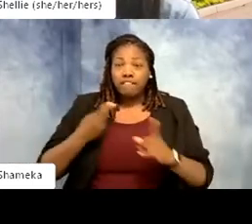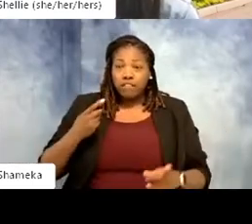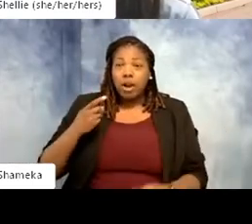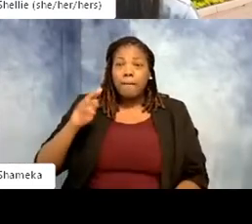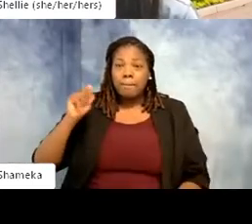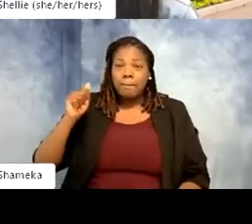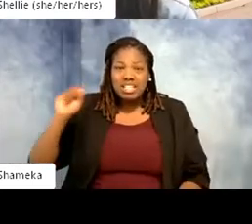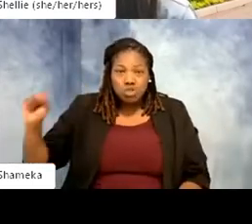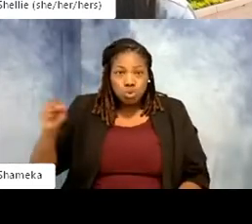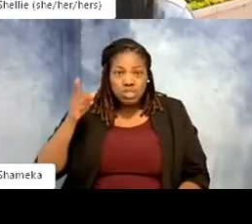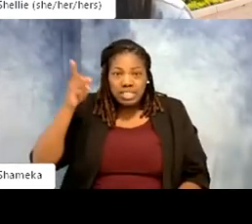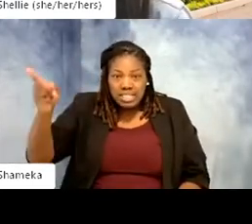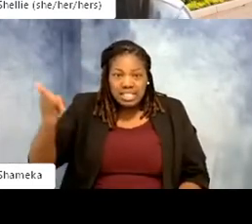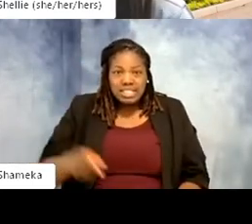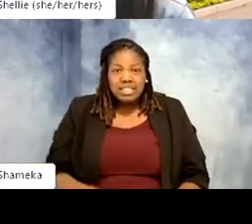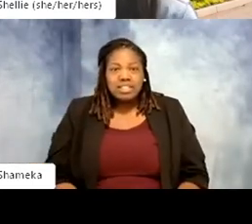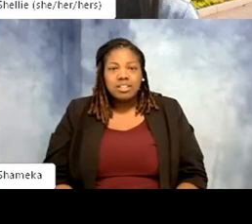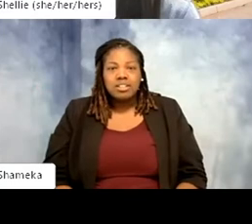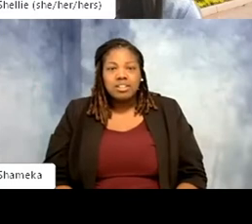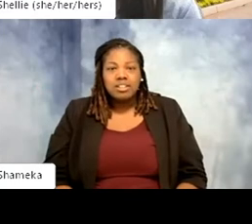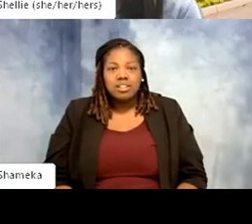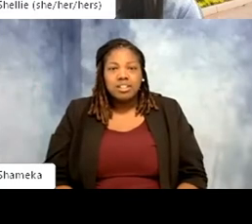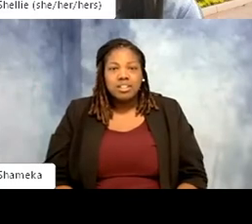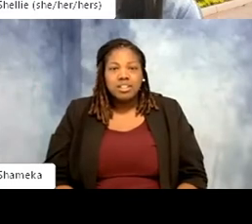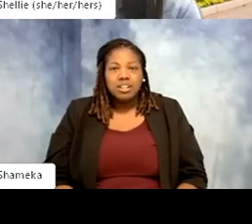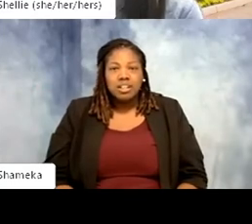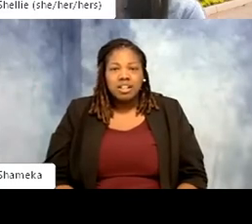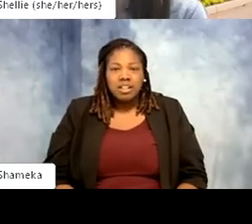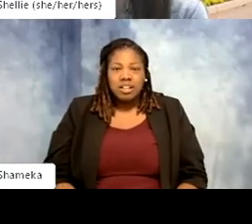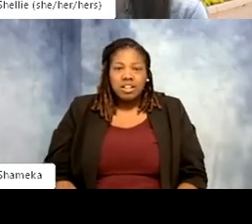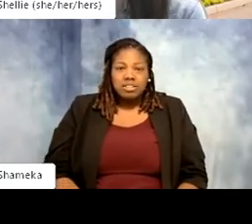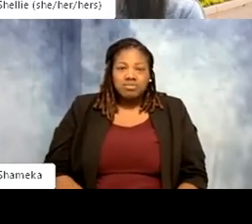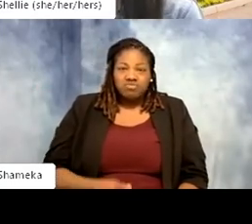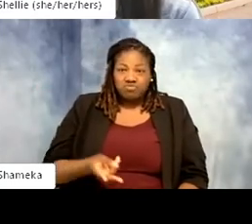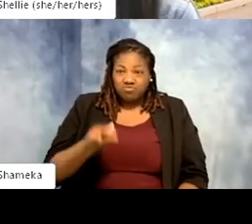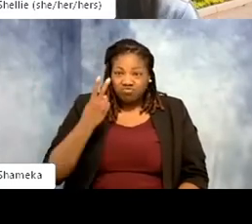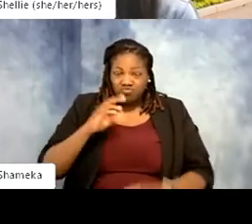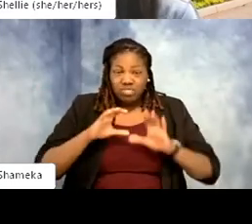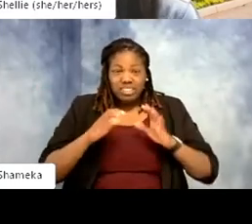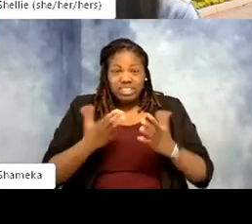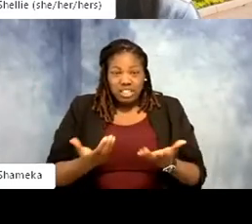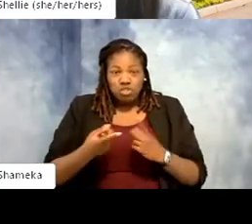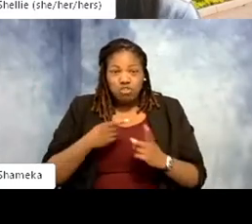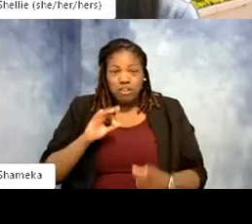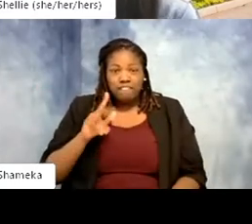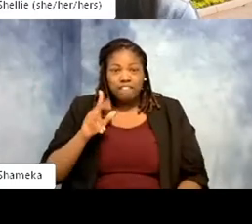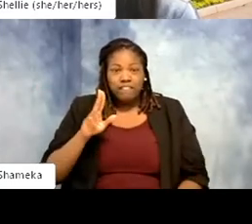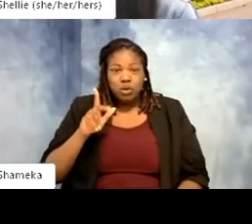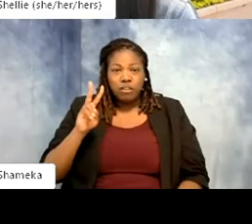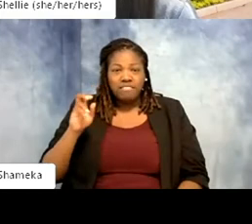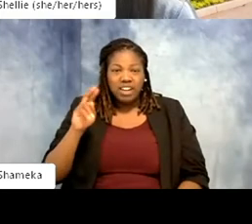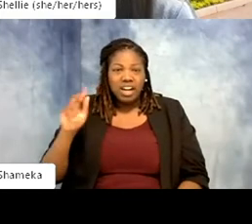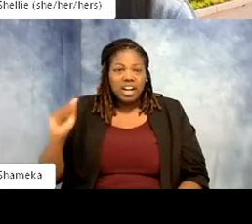Let's see, we had Fluvana middle school two classrooms joining today, welcome.